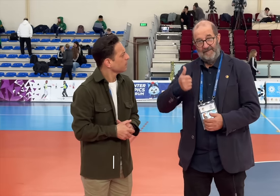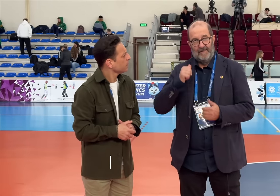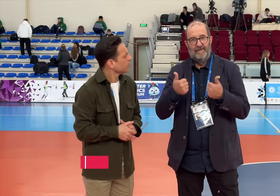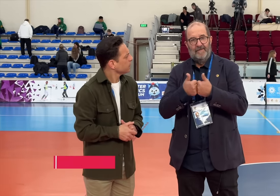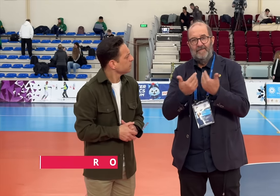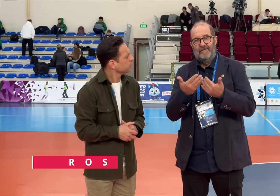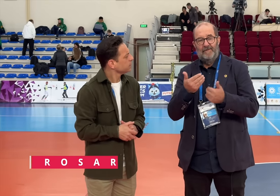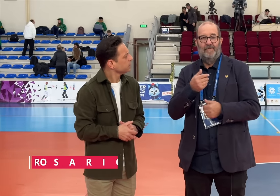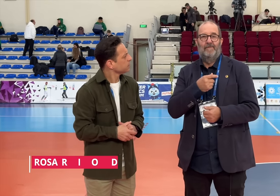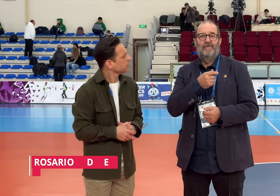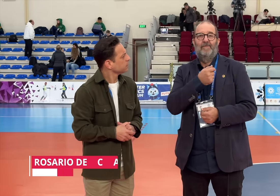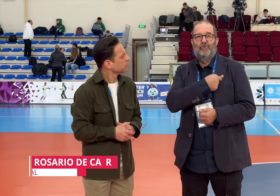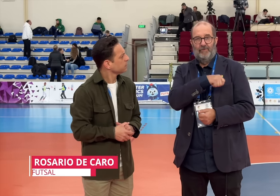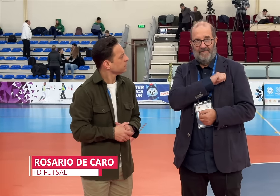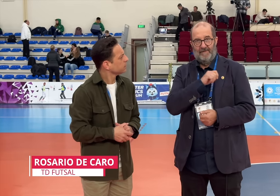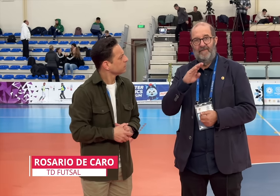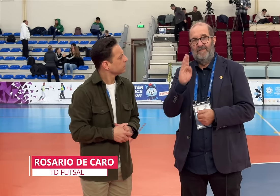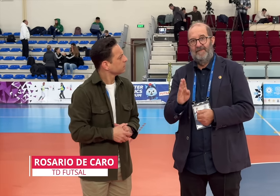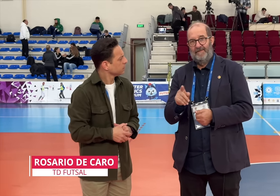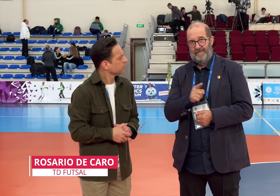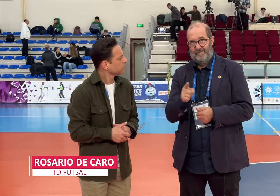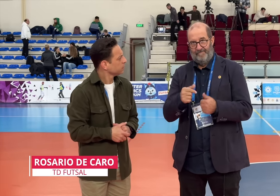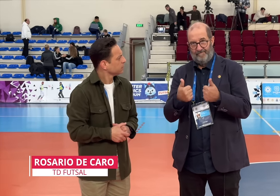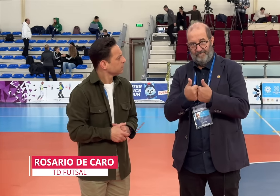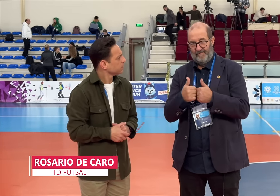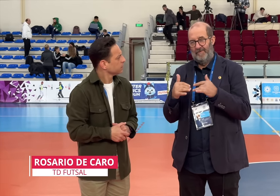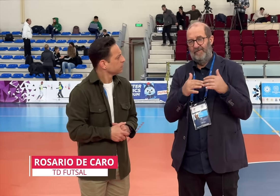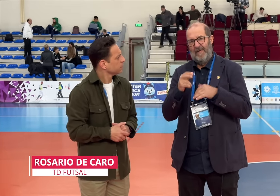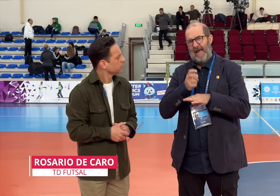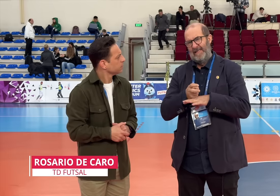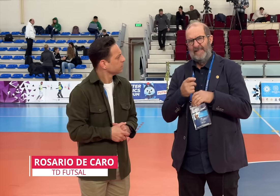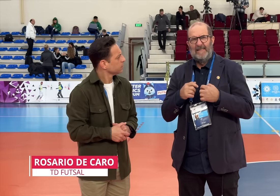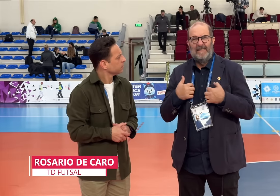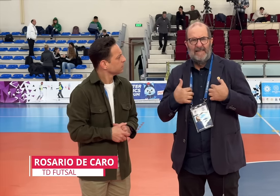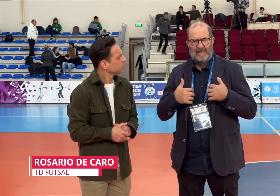[Rosario]: Yesterday's game Spain vs. Brazil. It was a hard game,